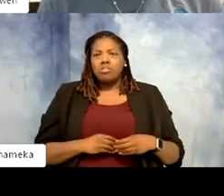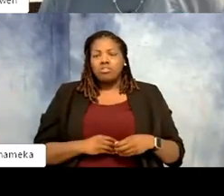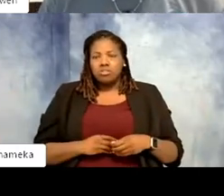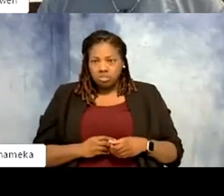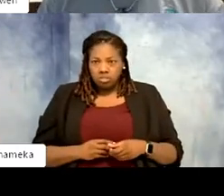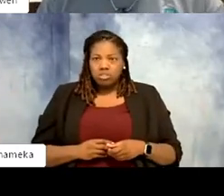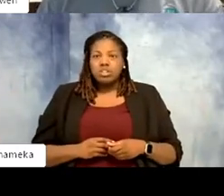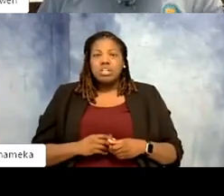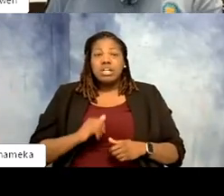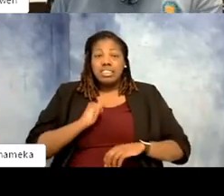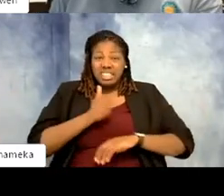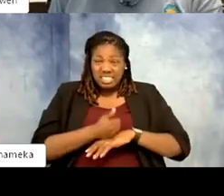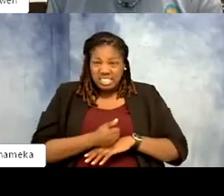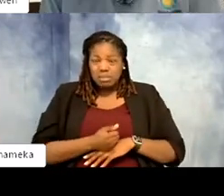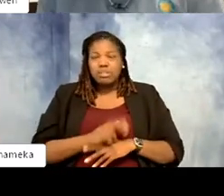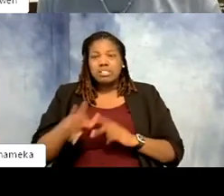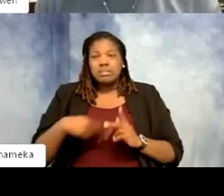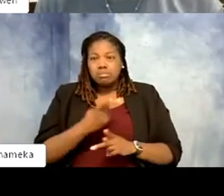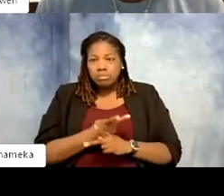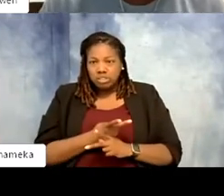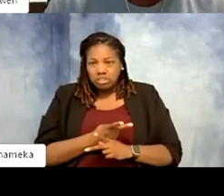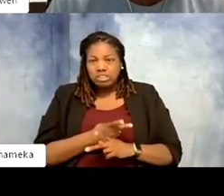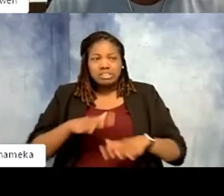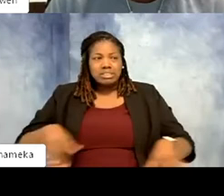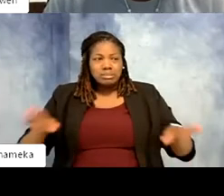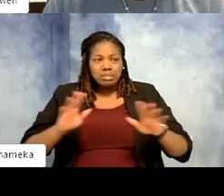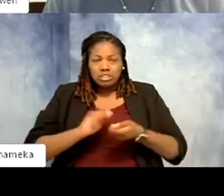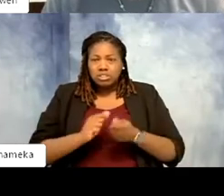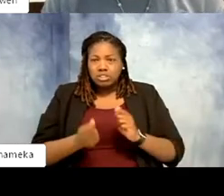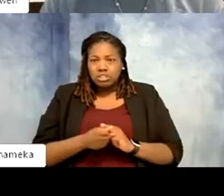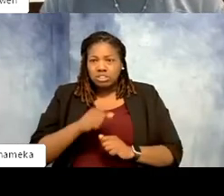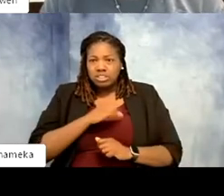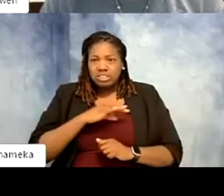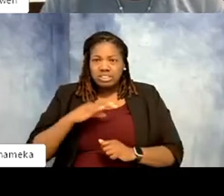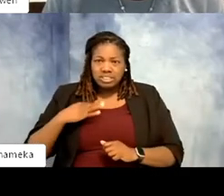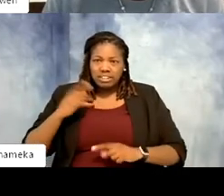definitely have changed, species, sizes, spaces have changed. Staff diversity for sure has changed.